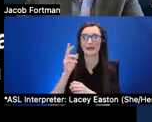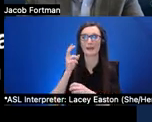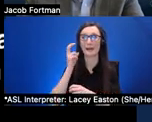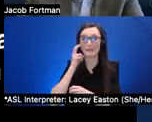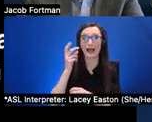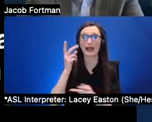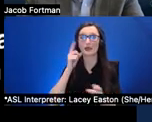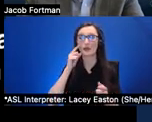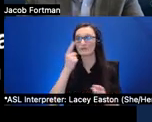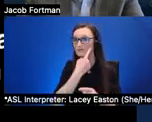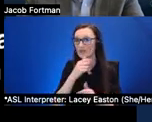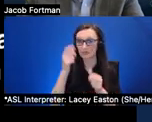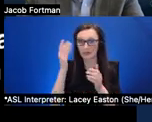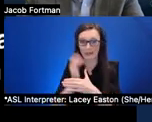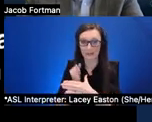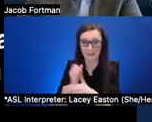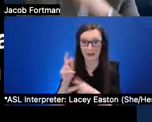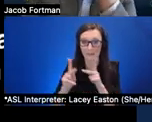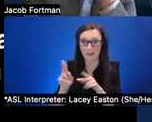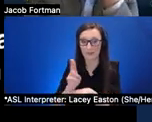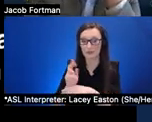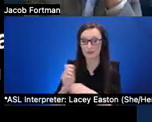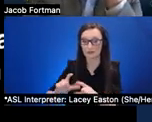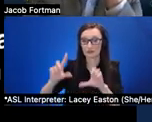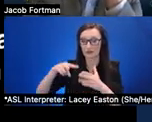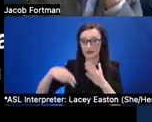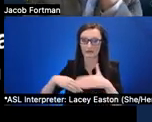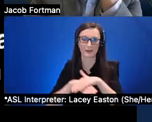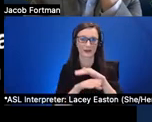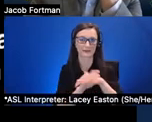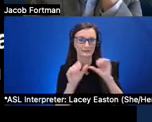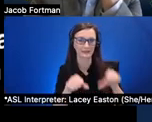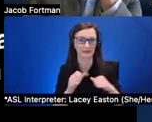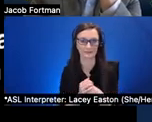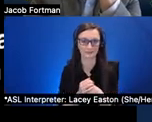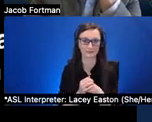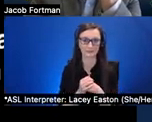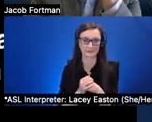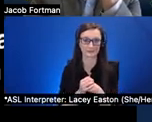so we basically focus on the first three and the rest and also many in these categories are